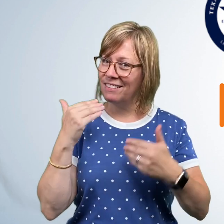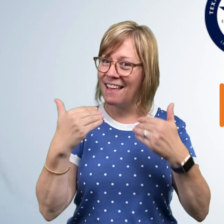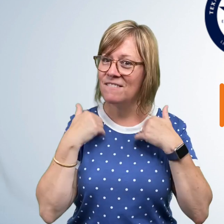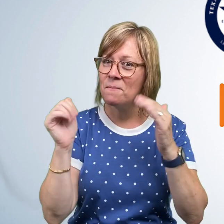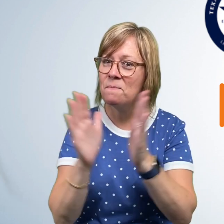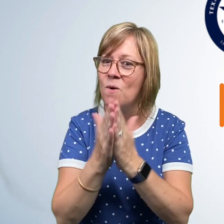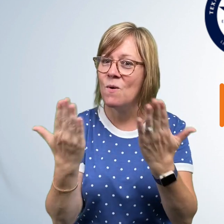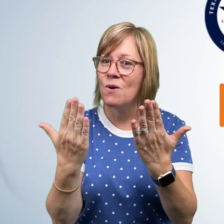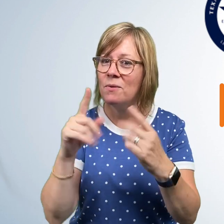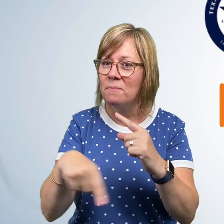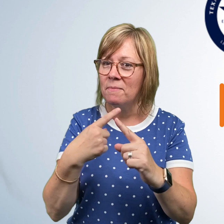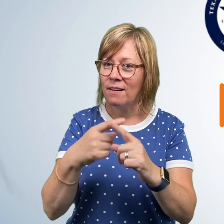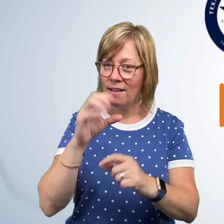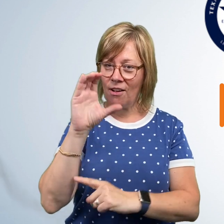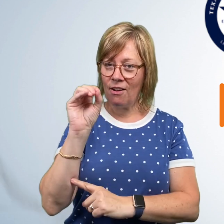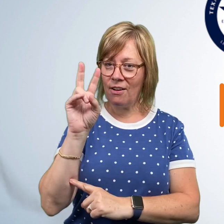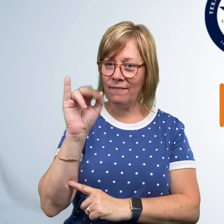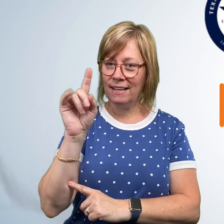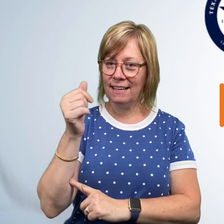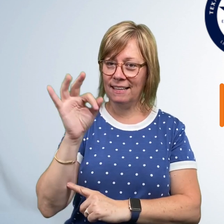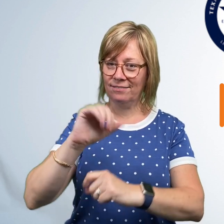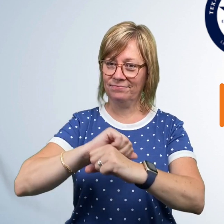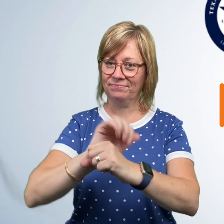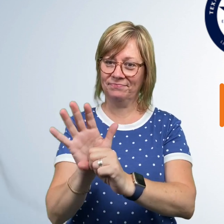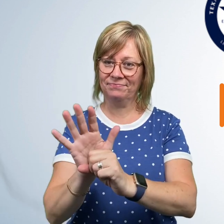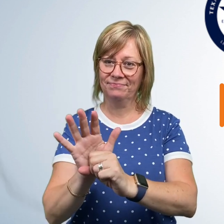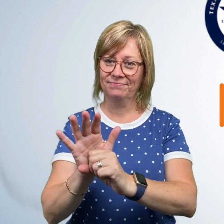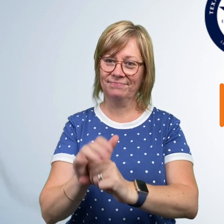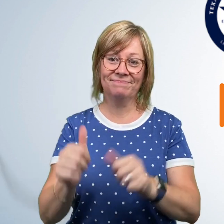and we'll also have a book as well about Covid-19.